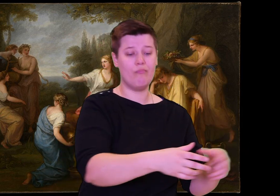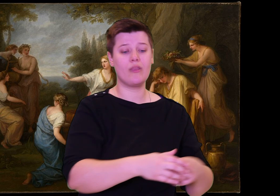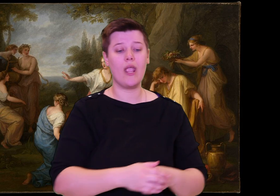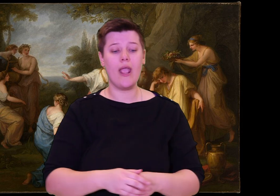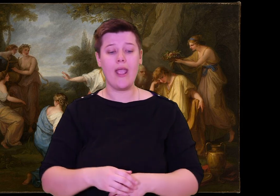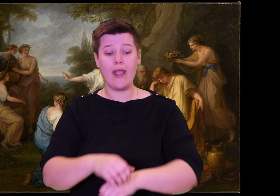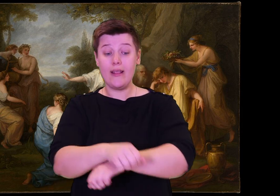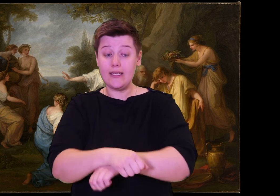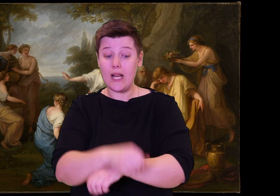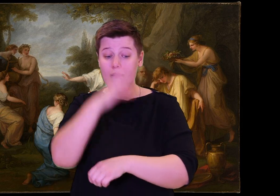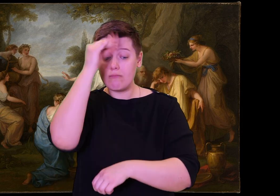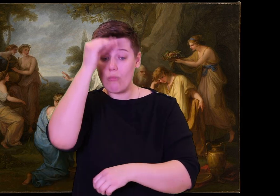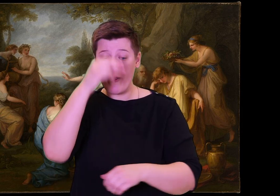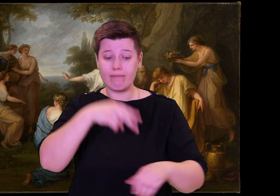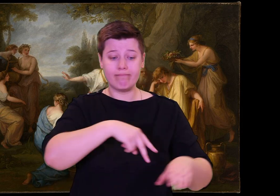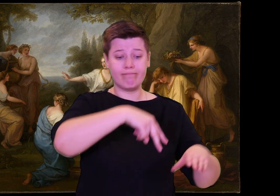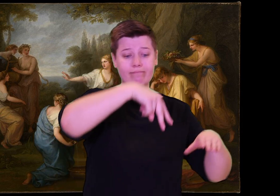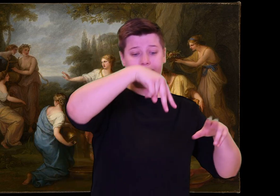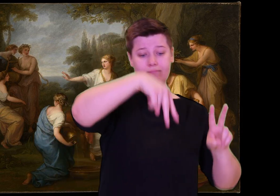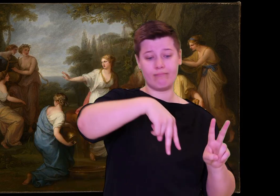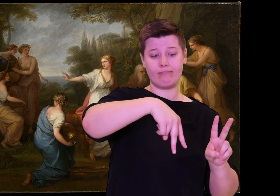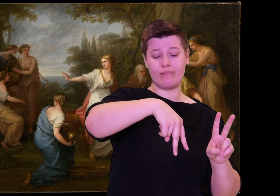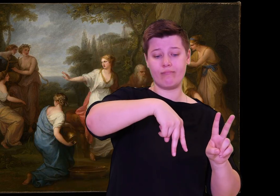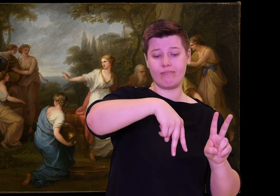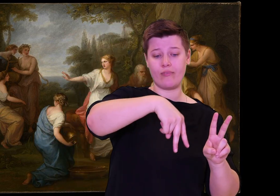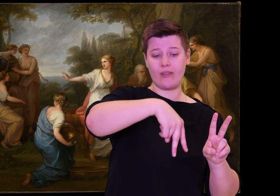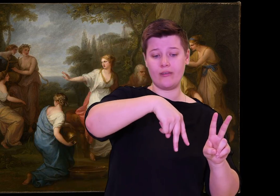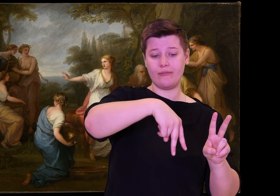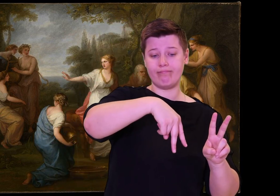the good things set before them.